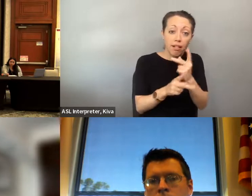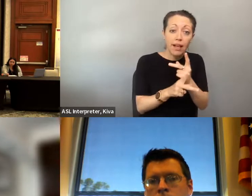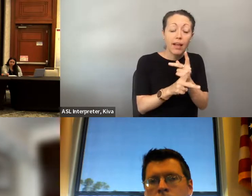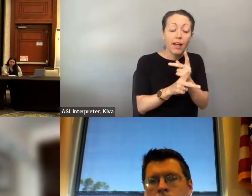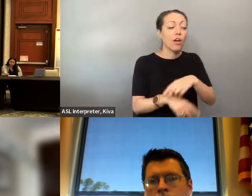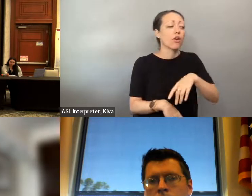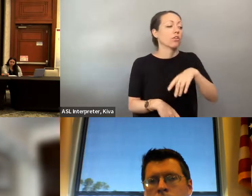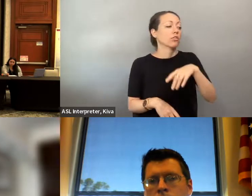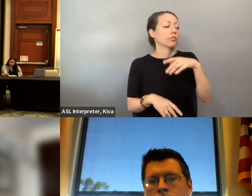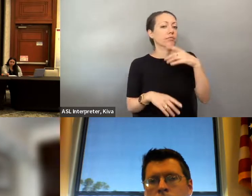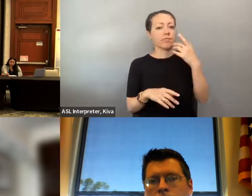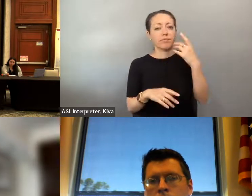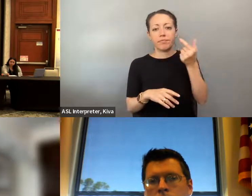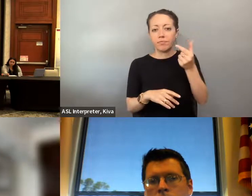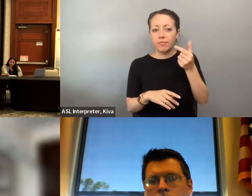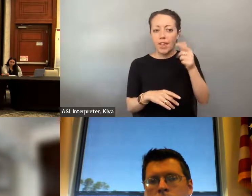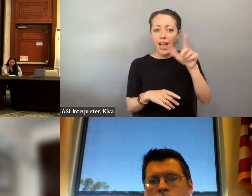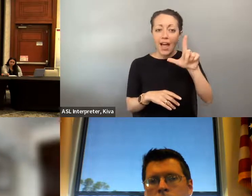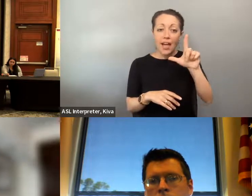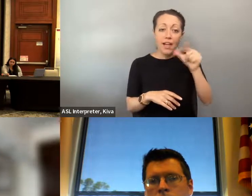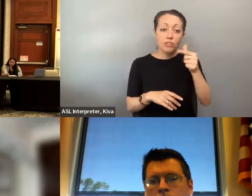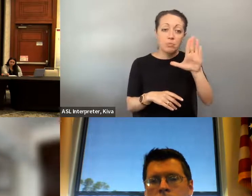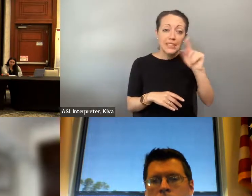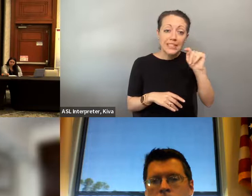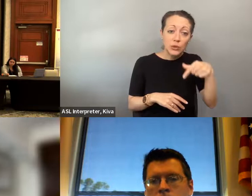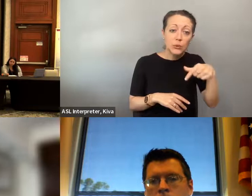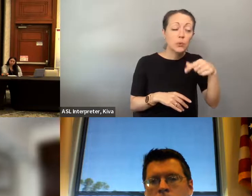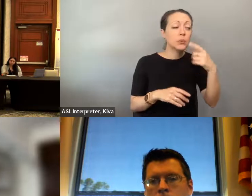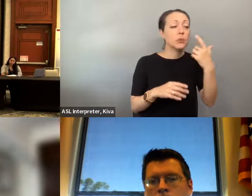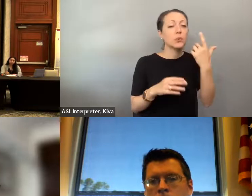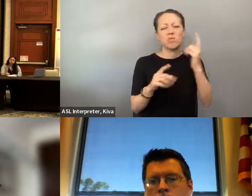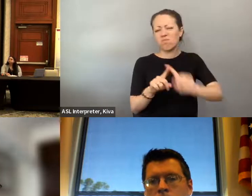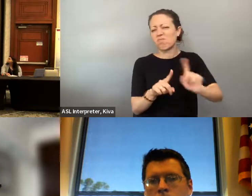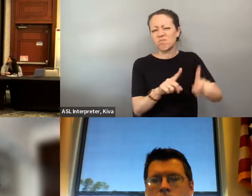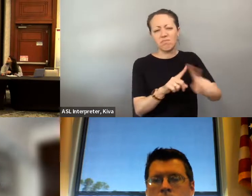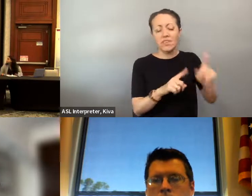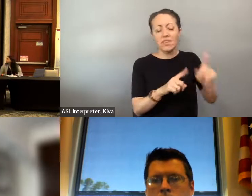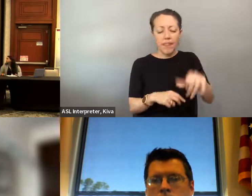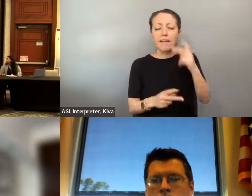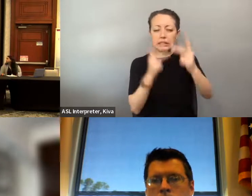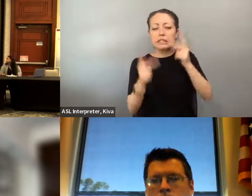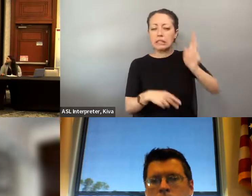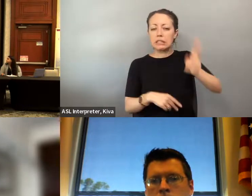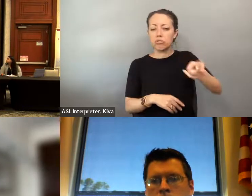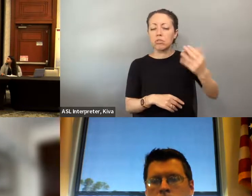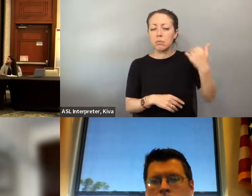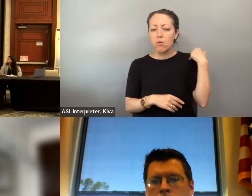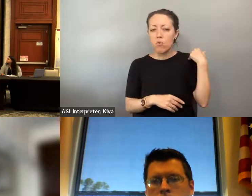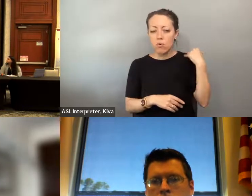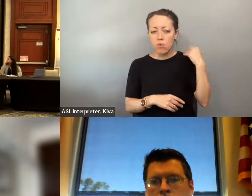whether that's abortion or gender affirming whether that's abortion or gender affirming care, what we see is a familiar path that has arisen in in us. care, what we see is a familiar path has arisen in US